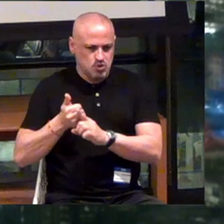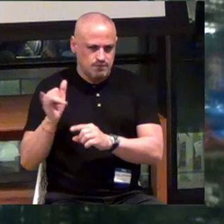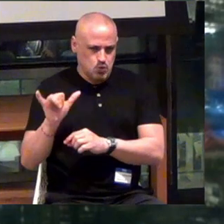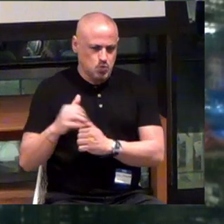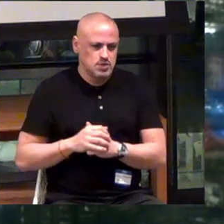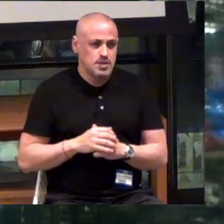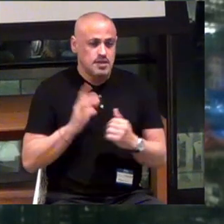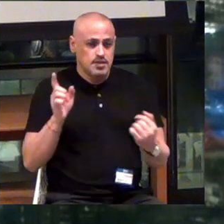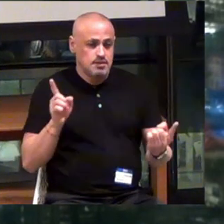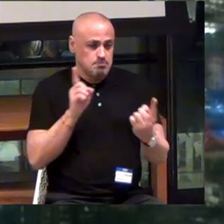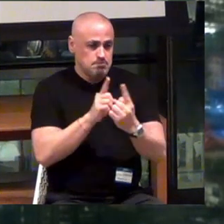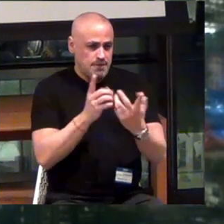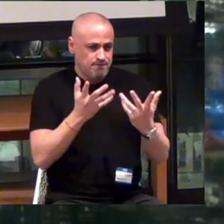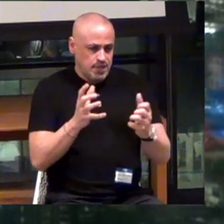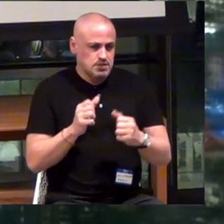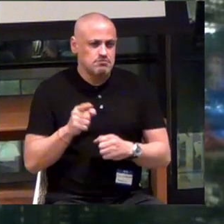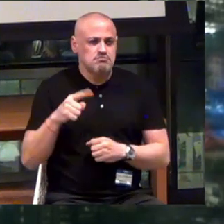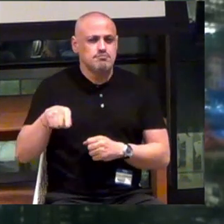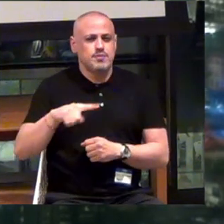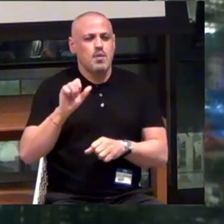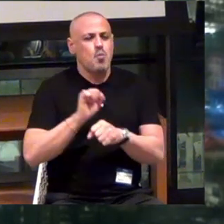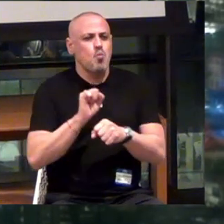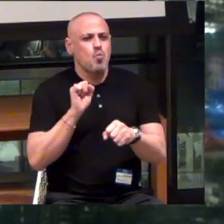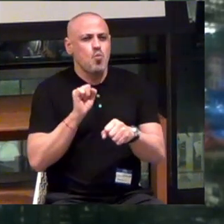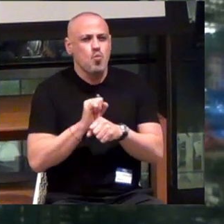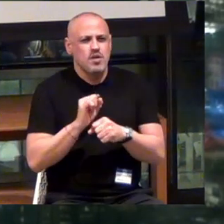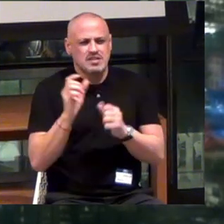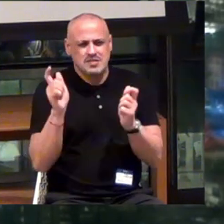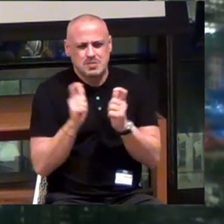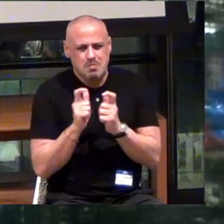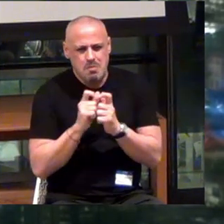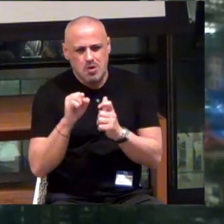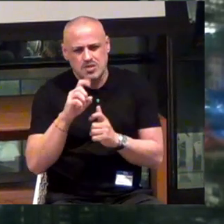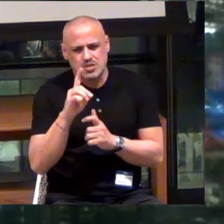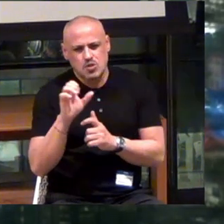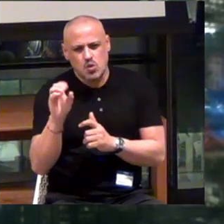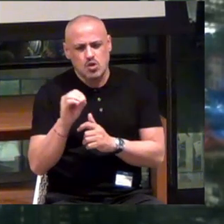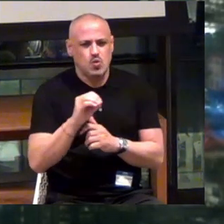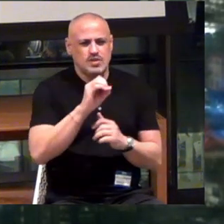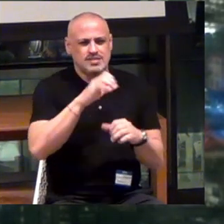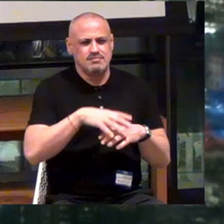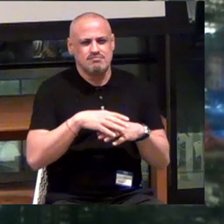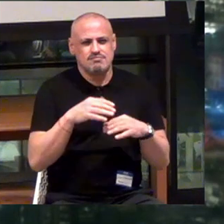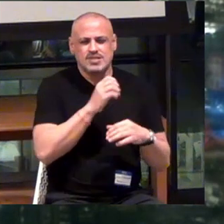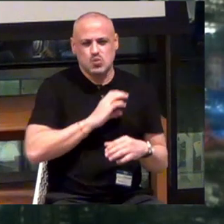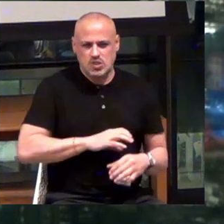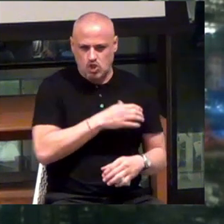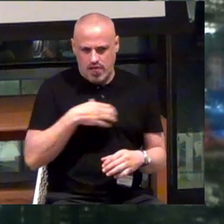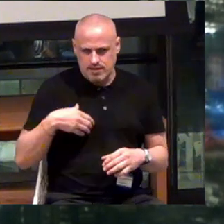When we met them, they were working out of a small Studio in Switzerland.